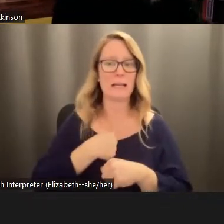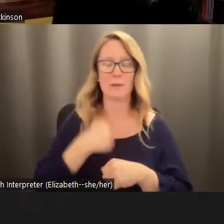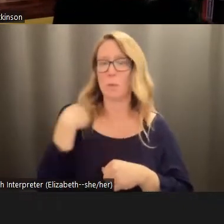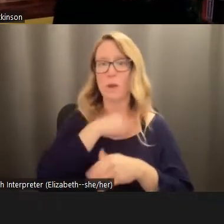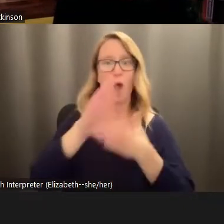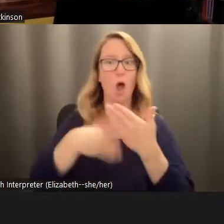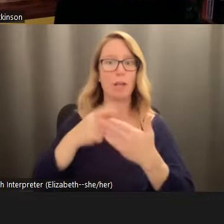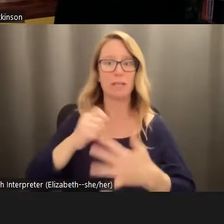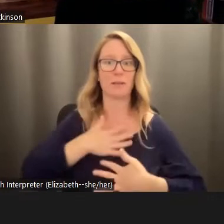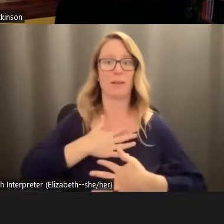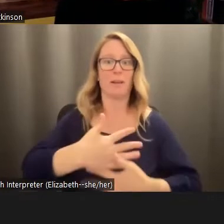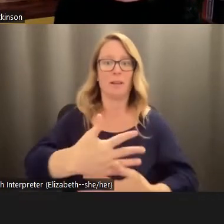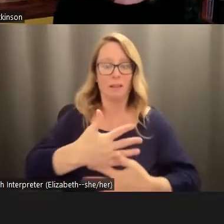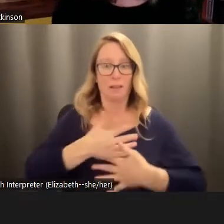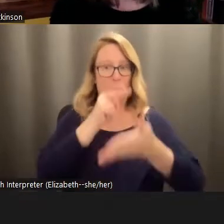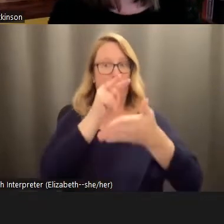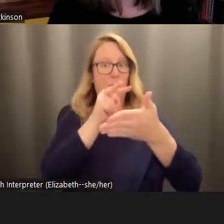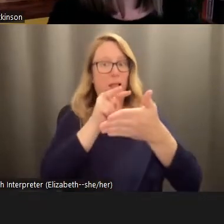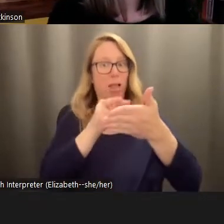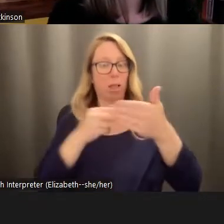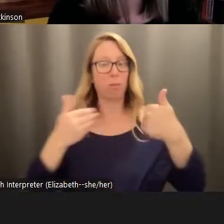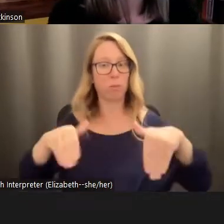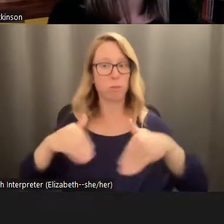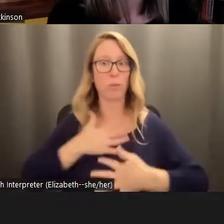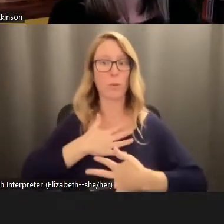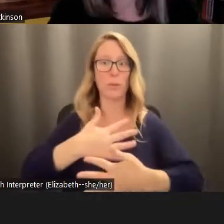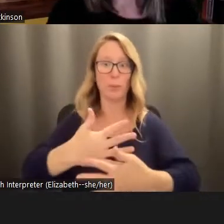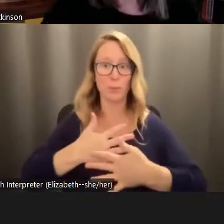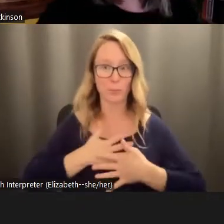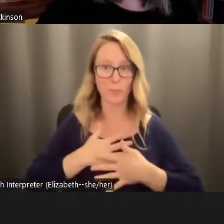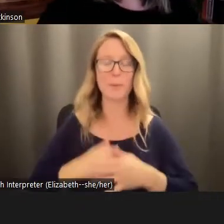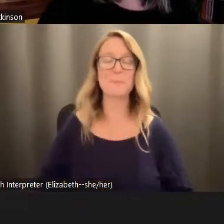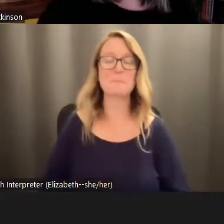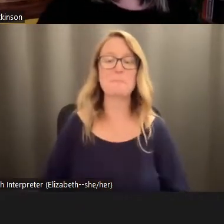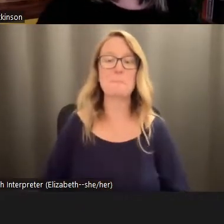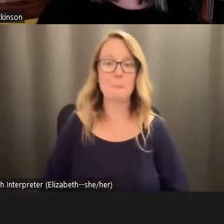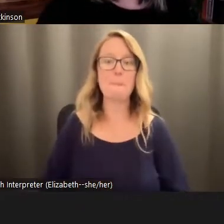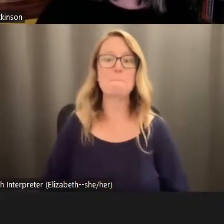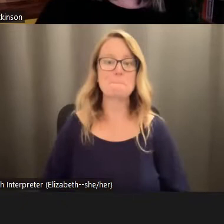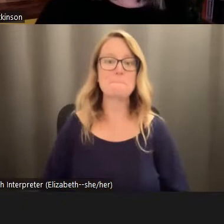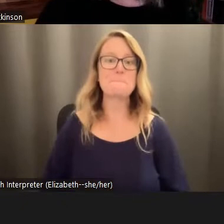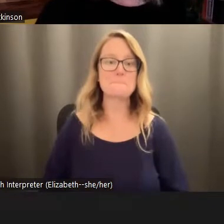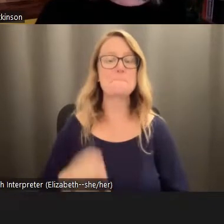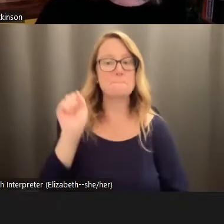breath after reading through that. Yeah, I think what I'm